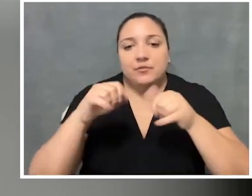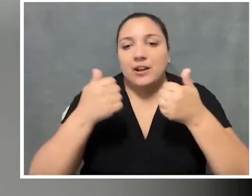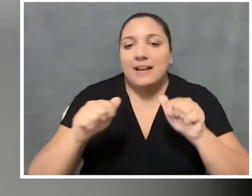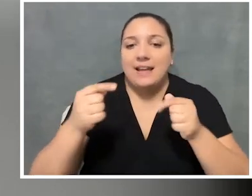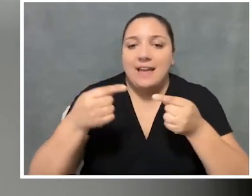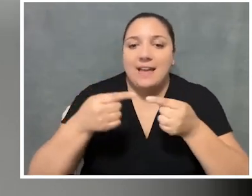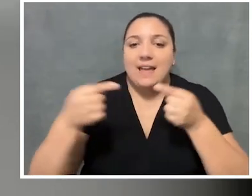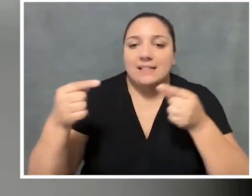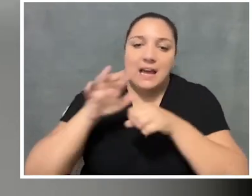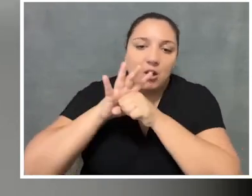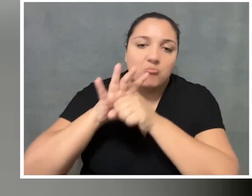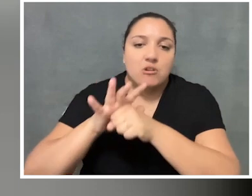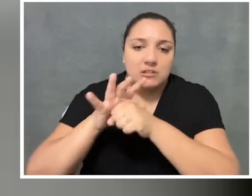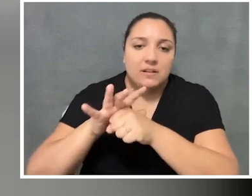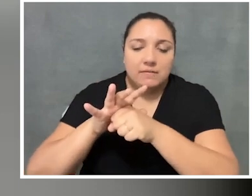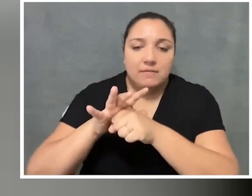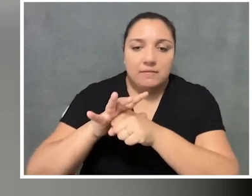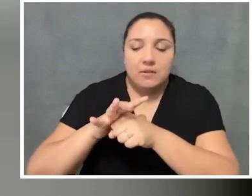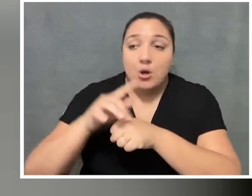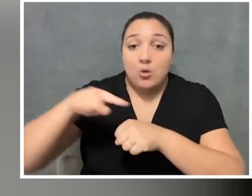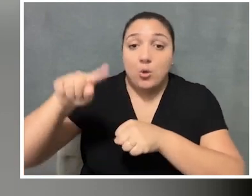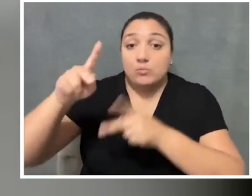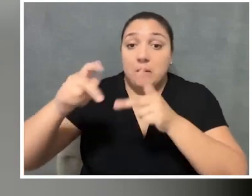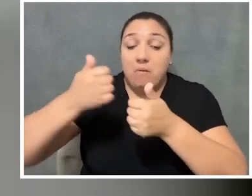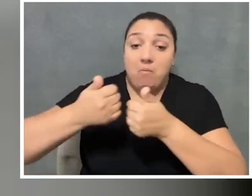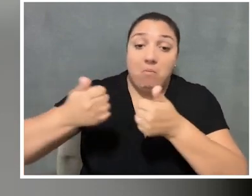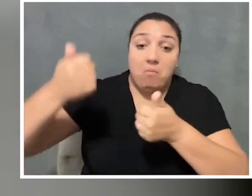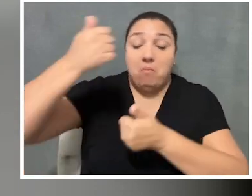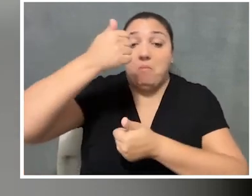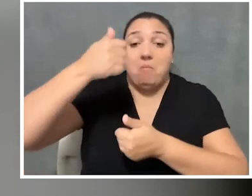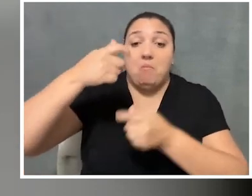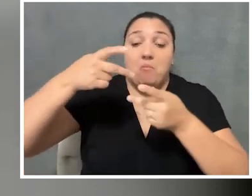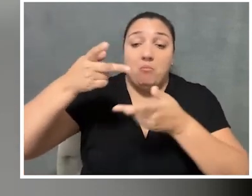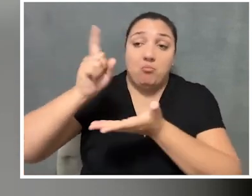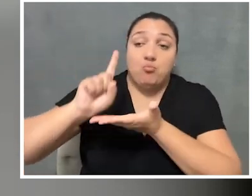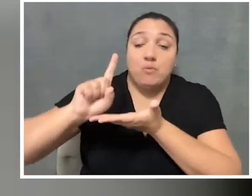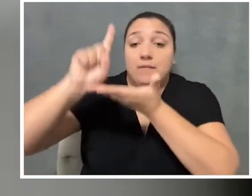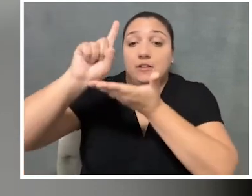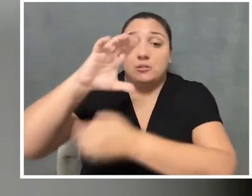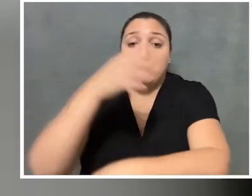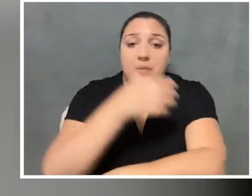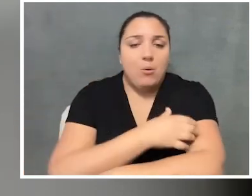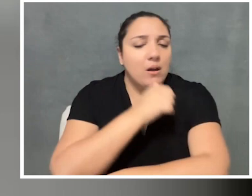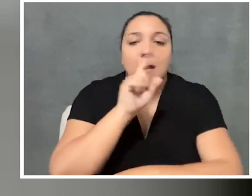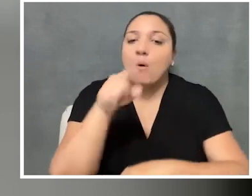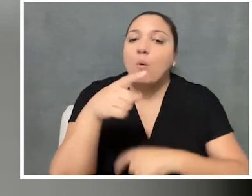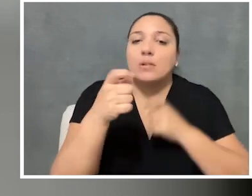that like, the folks who are in the positions of privilege and positions of power, and I don't just mean like, leaders of organization,